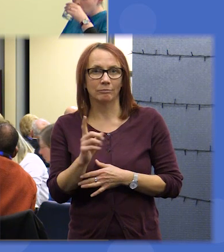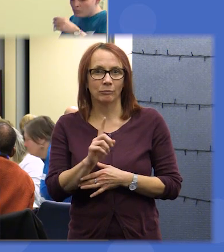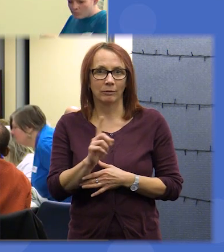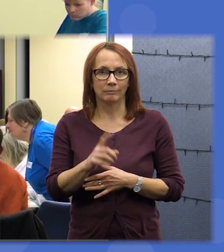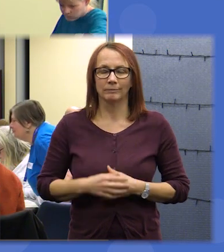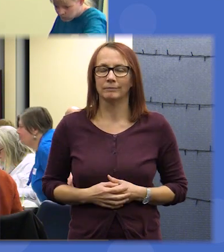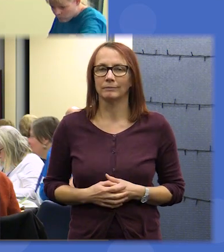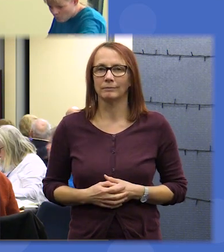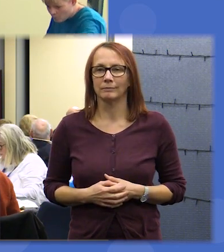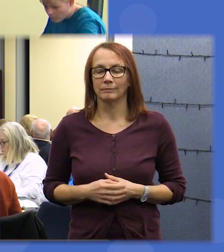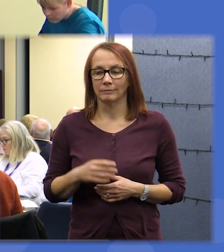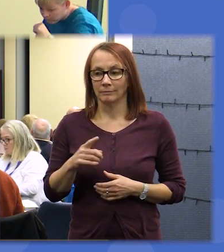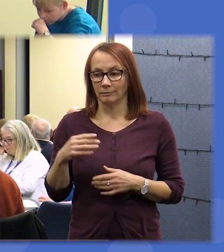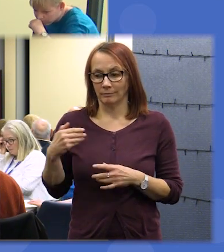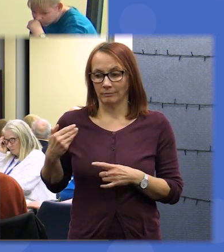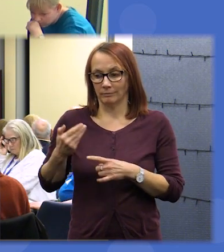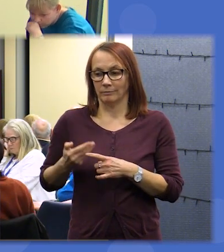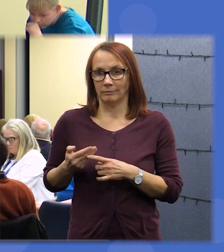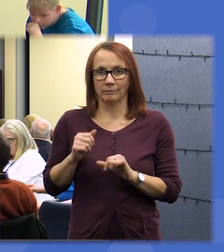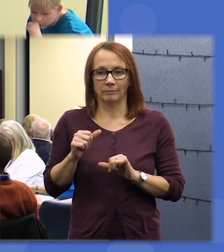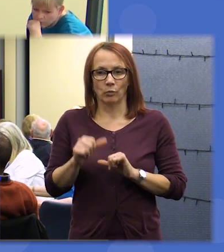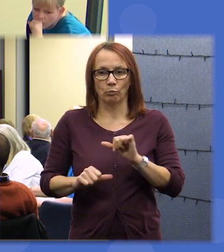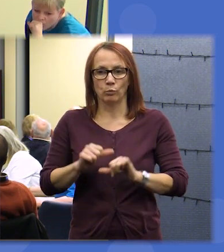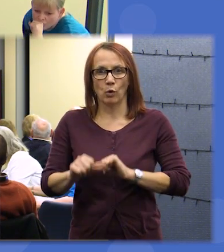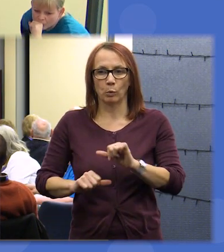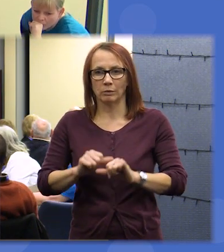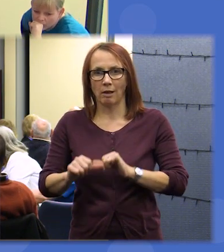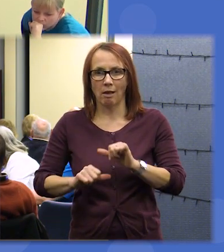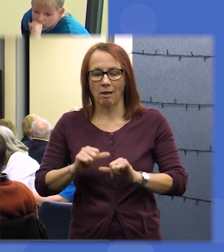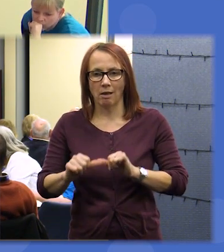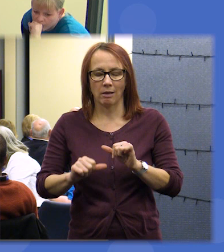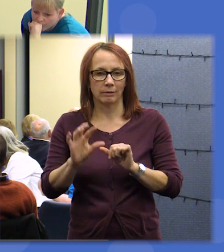just gone through a process there where you've selected your priorities for